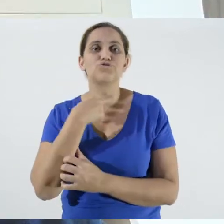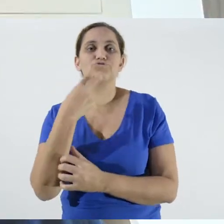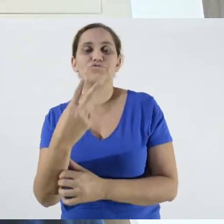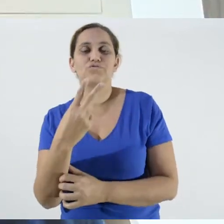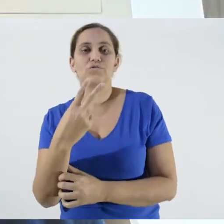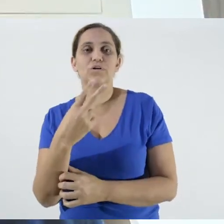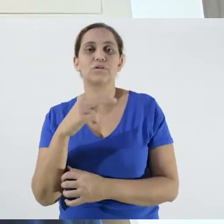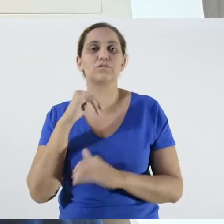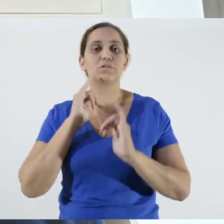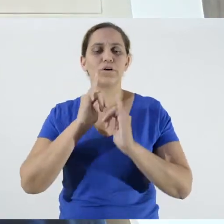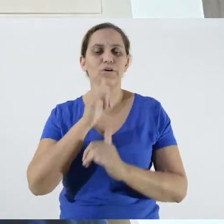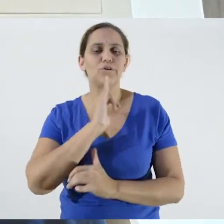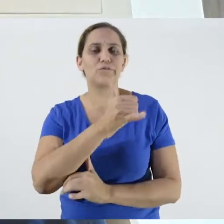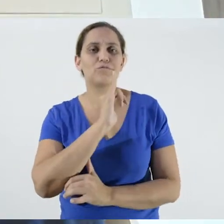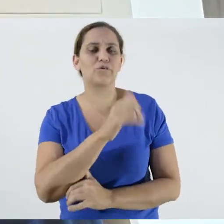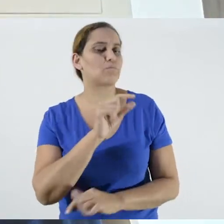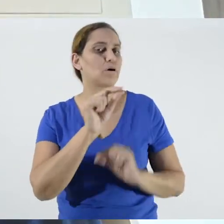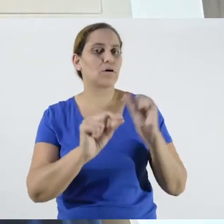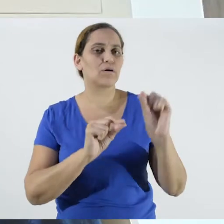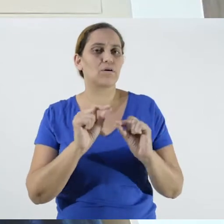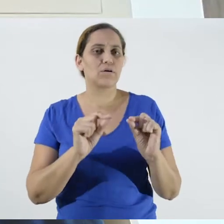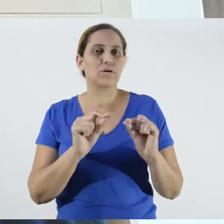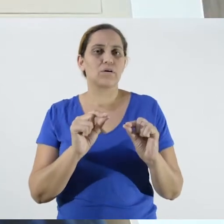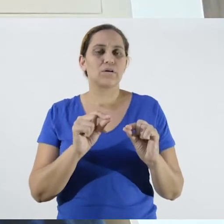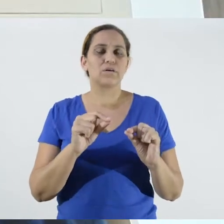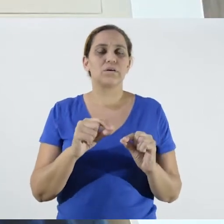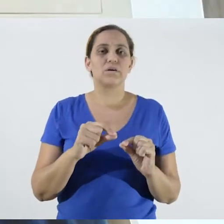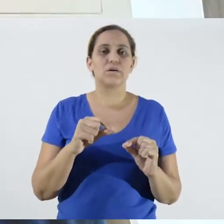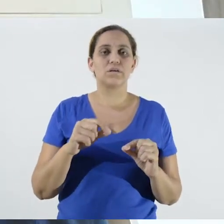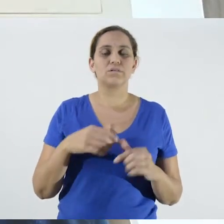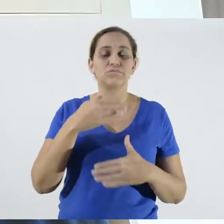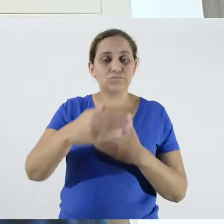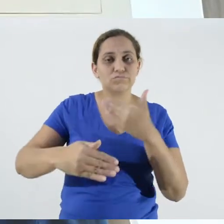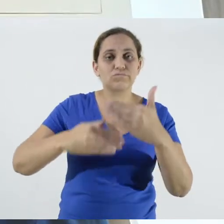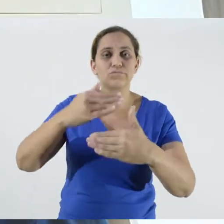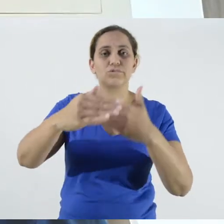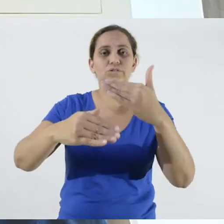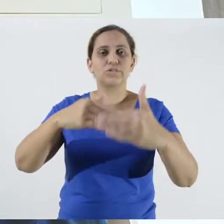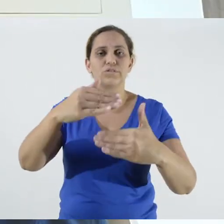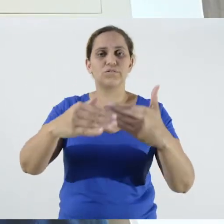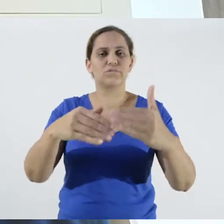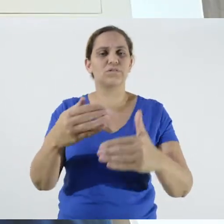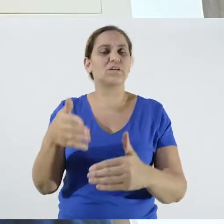developed for pig farmers, which we saw earlier,